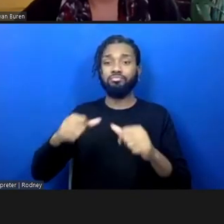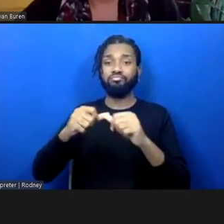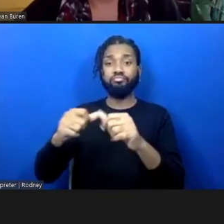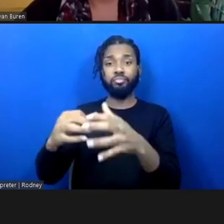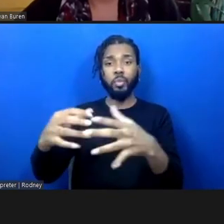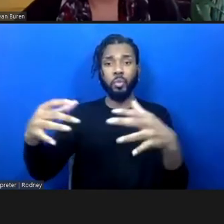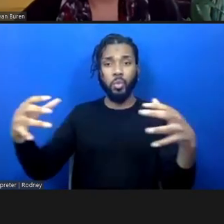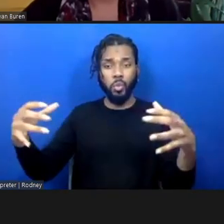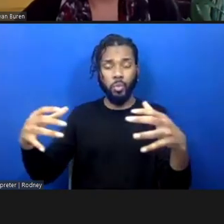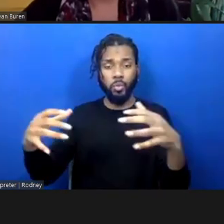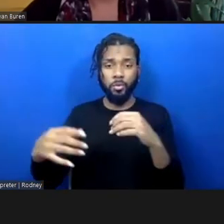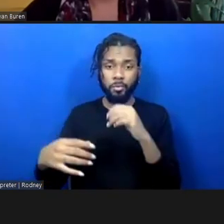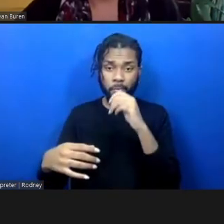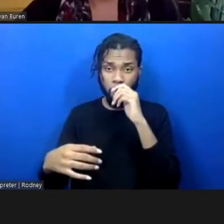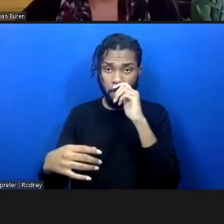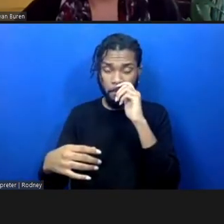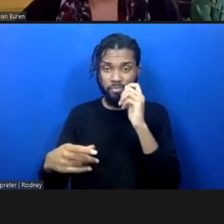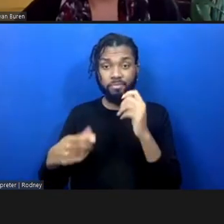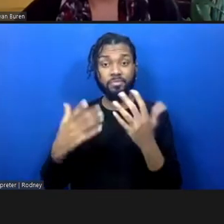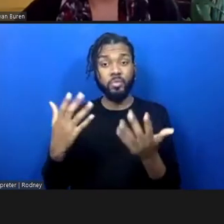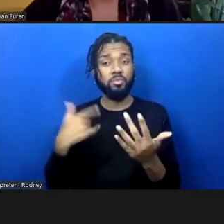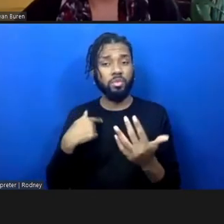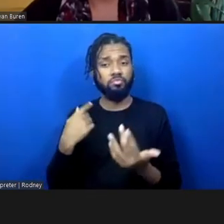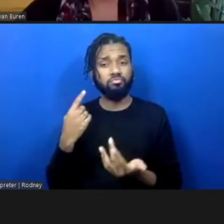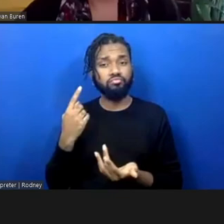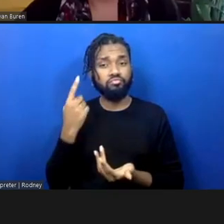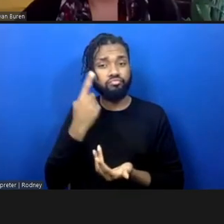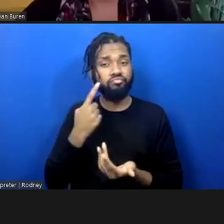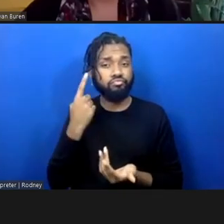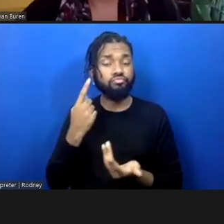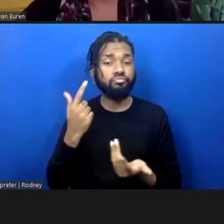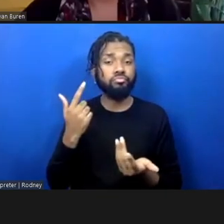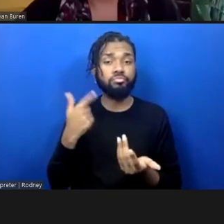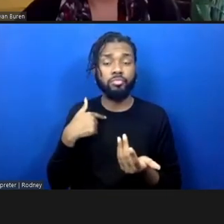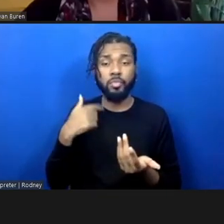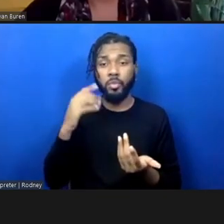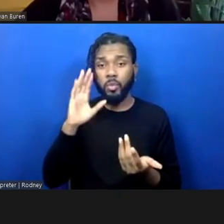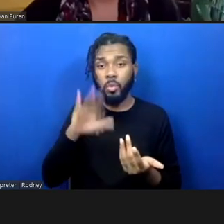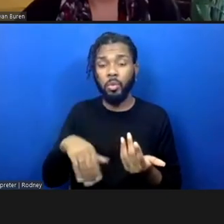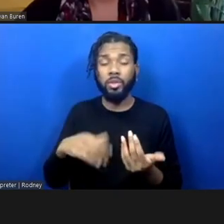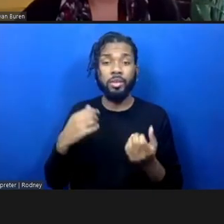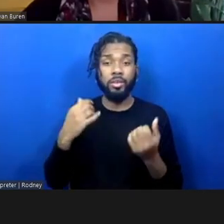I'm wondering, even though a lot of criminal justice policy is at the state